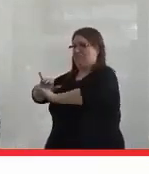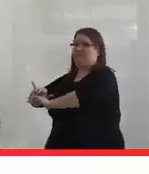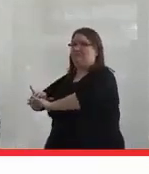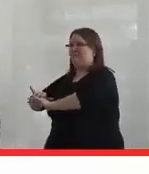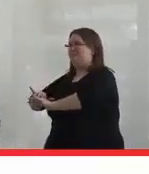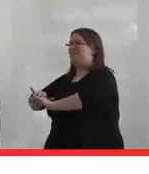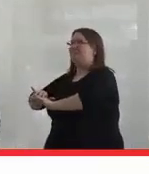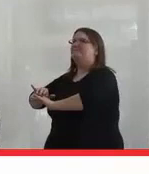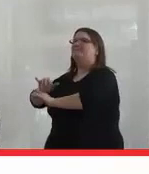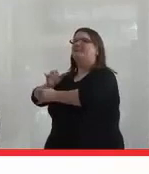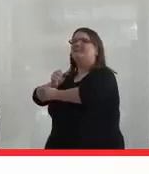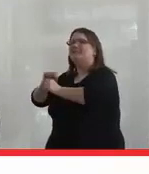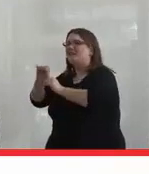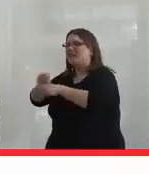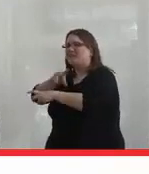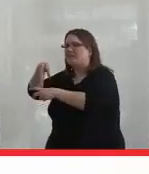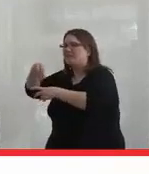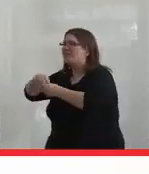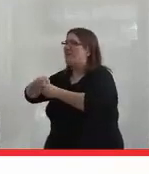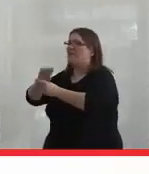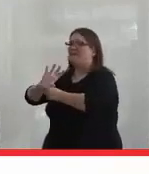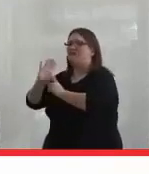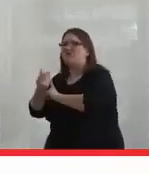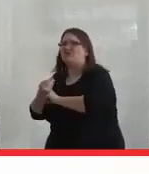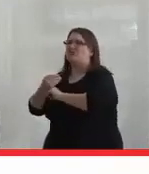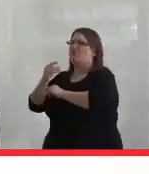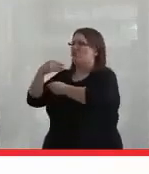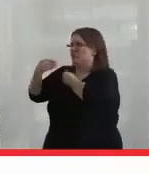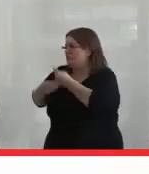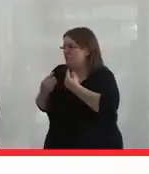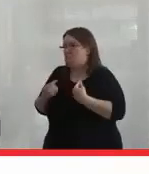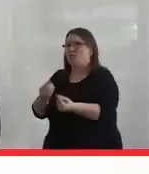to take part in our cultural and traditional practises.